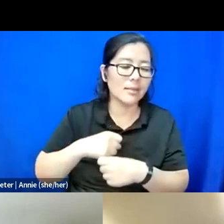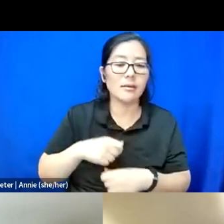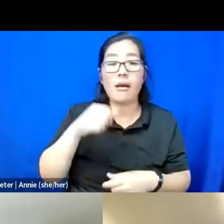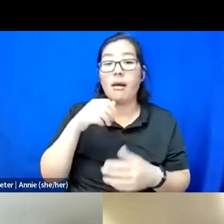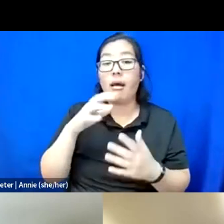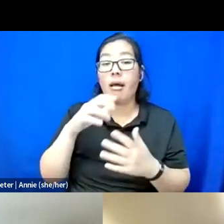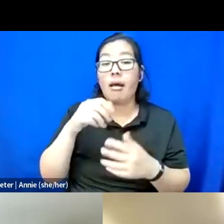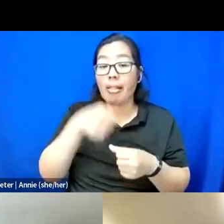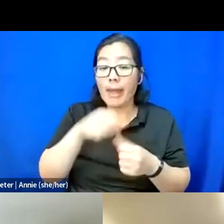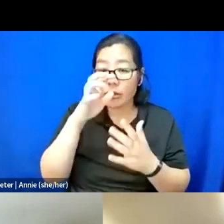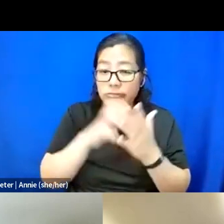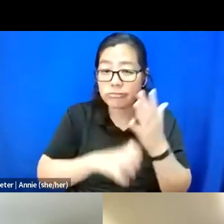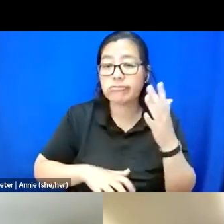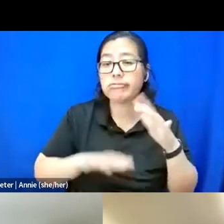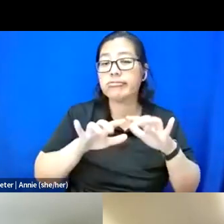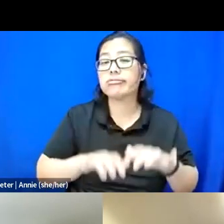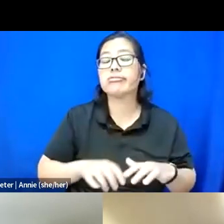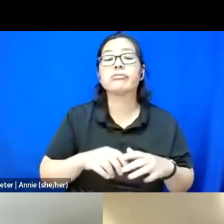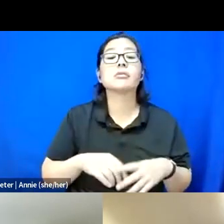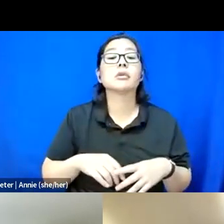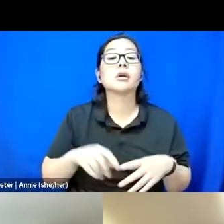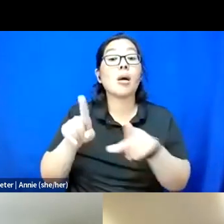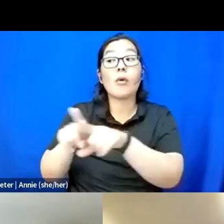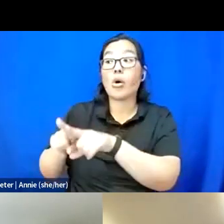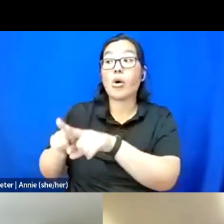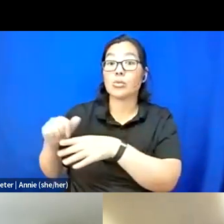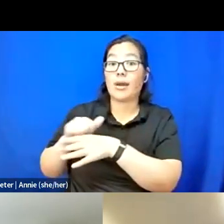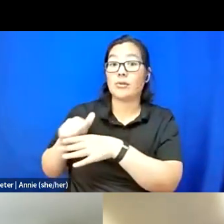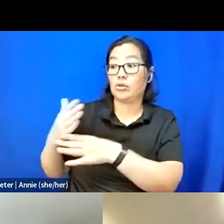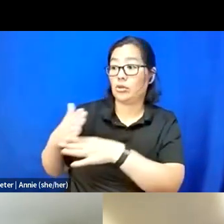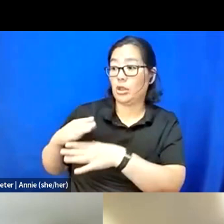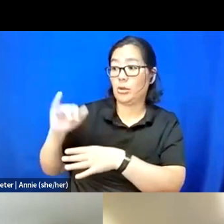But I've also practiced, like, sharing a journal with a friend before or sharing it